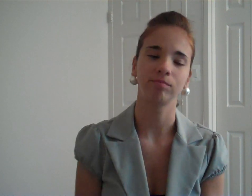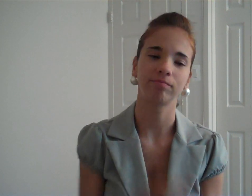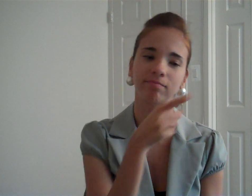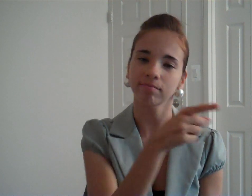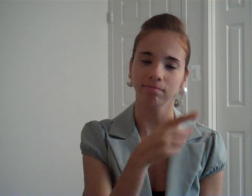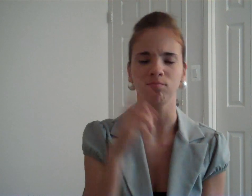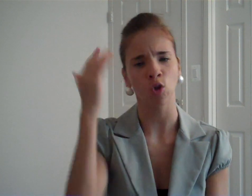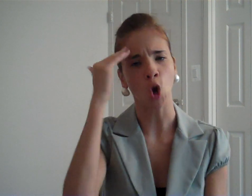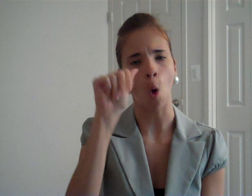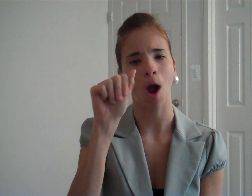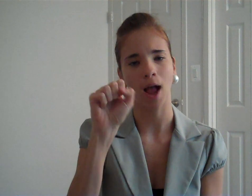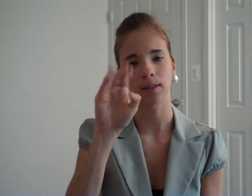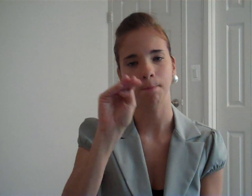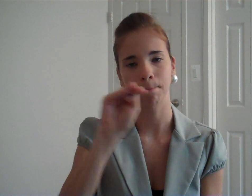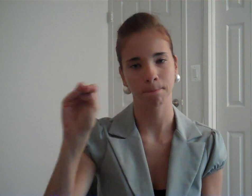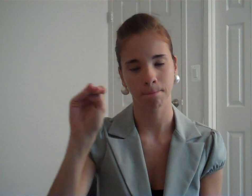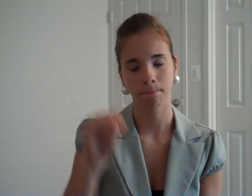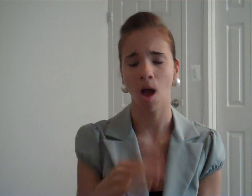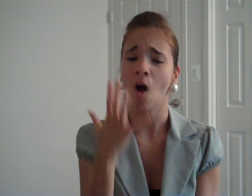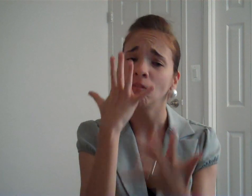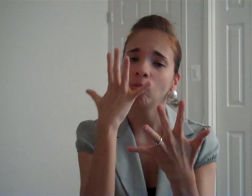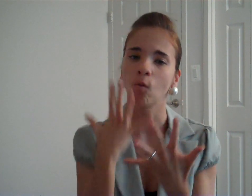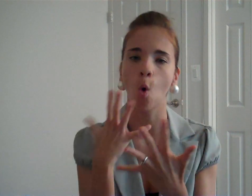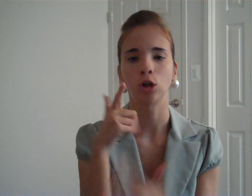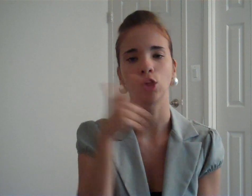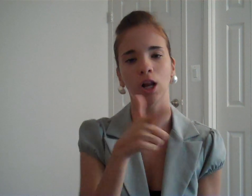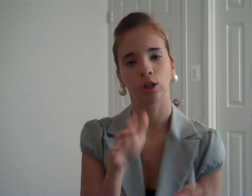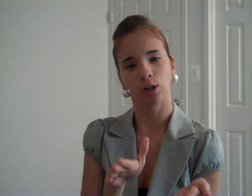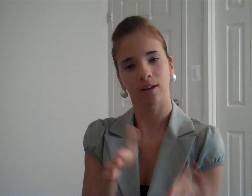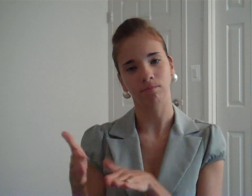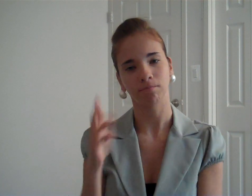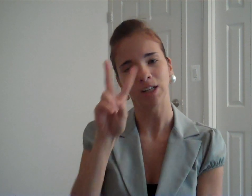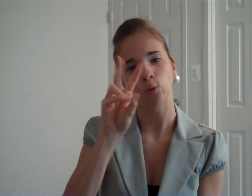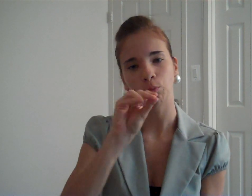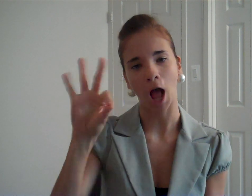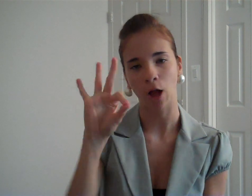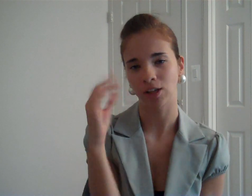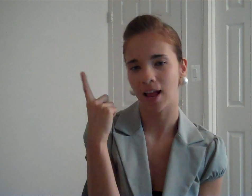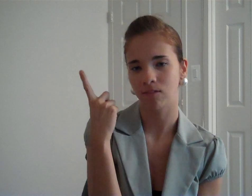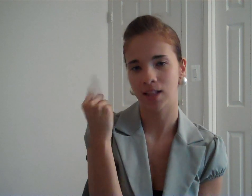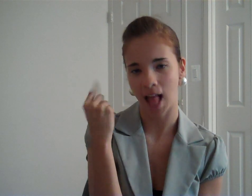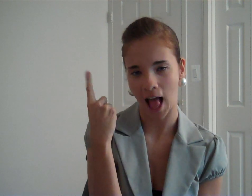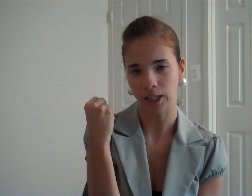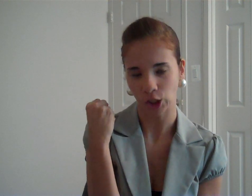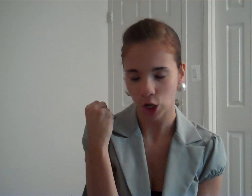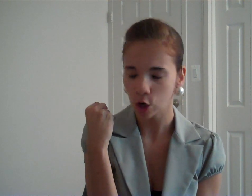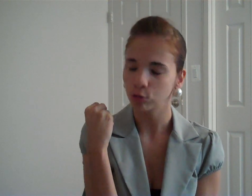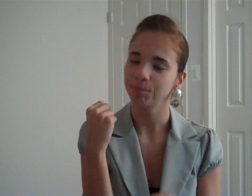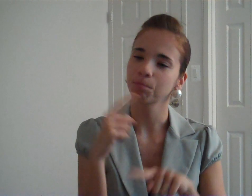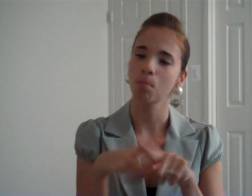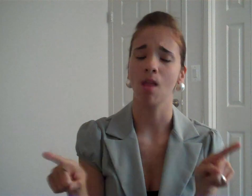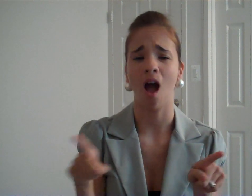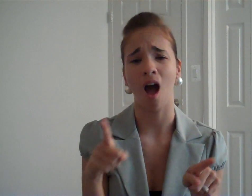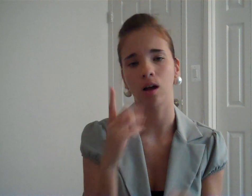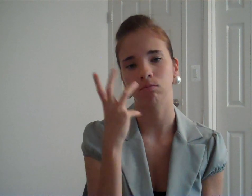She's known as MMM. Unfortunately, she passed away last year, in 2009. But